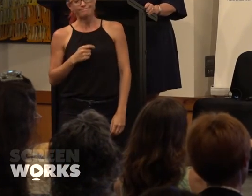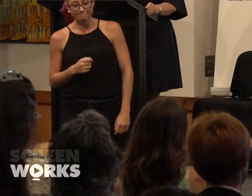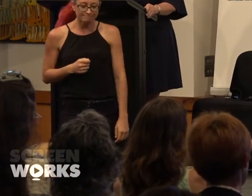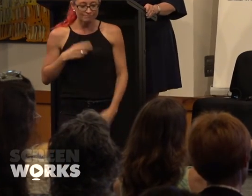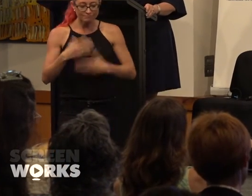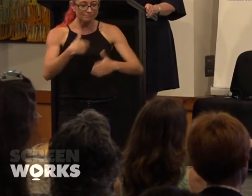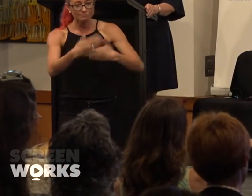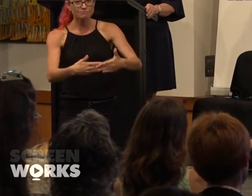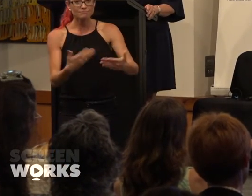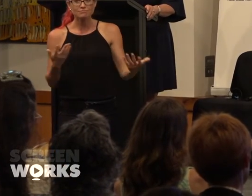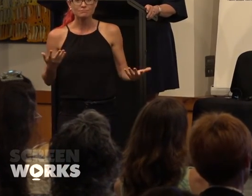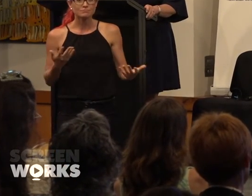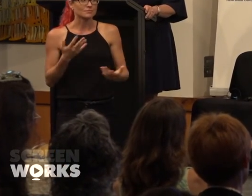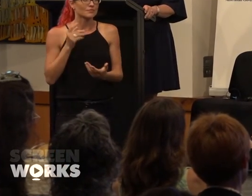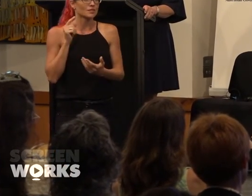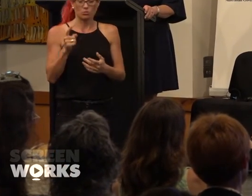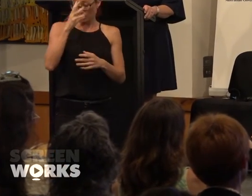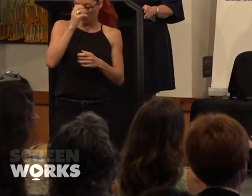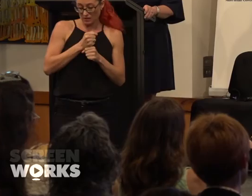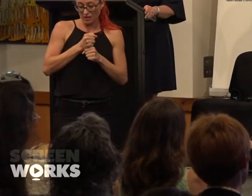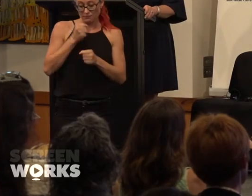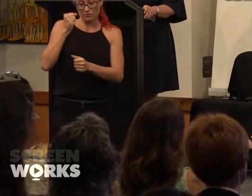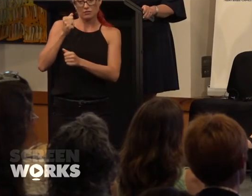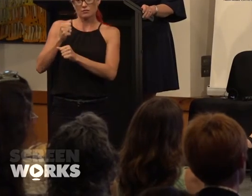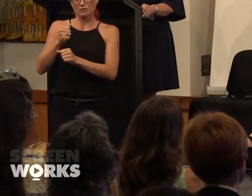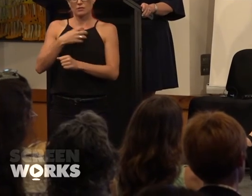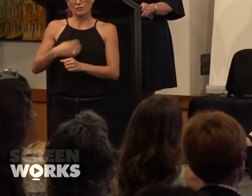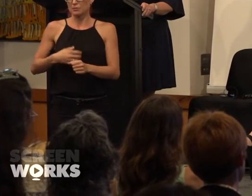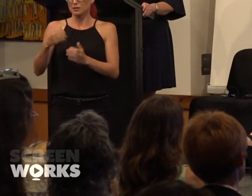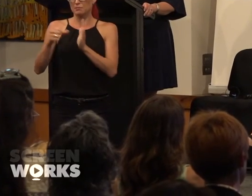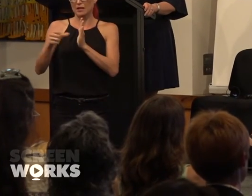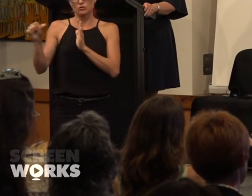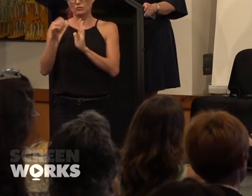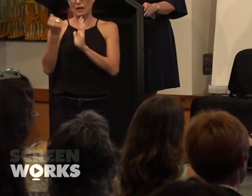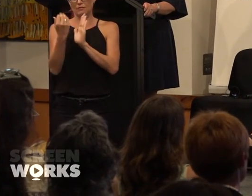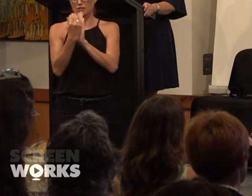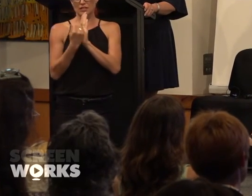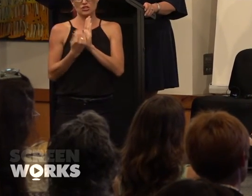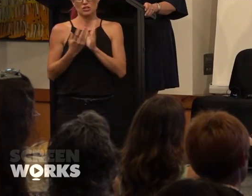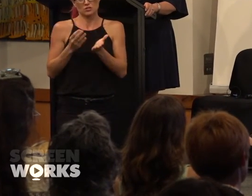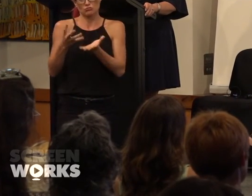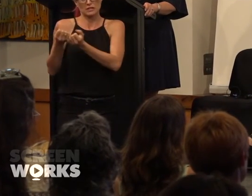We really believe government money comes with conditions and responsibility.